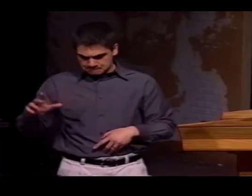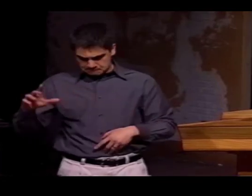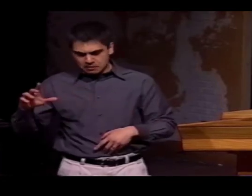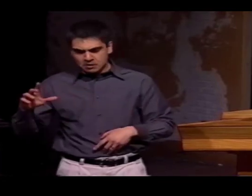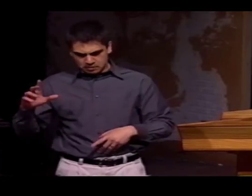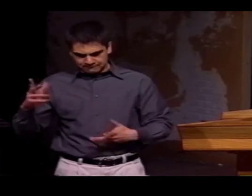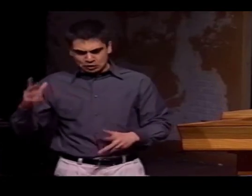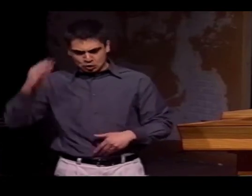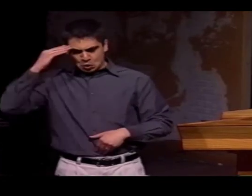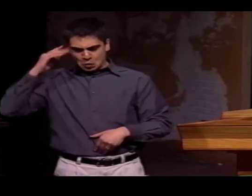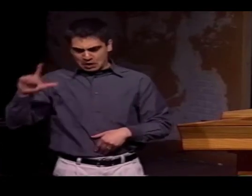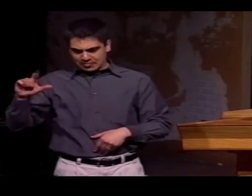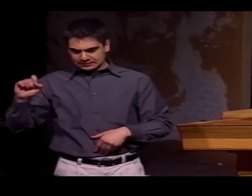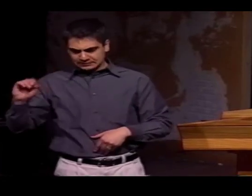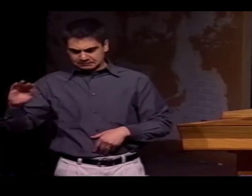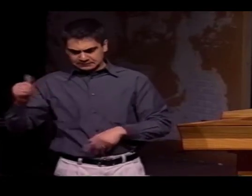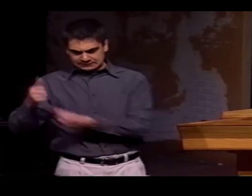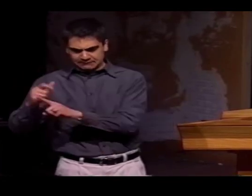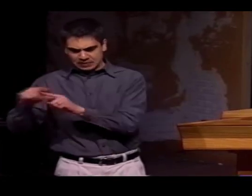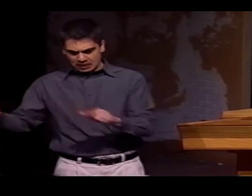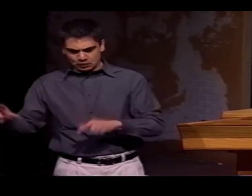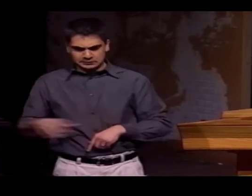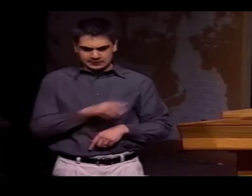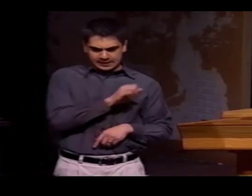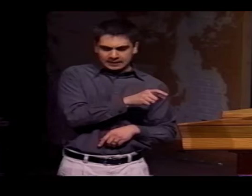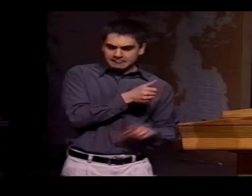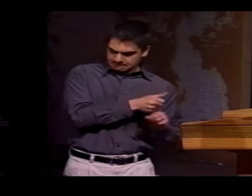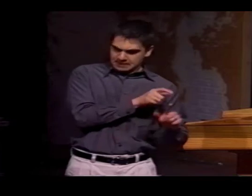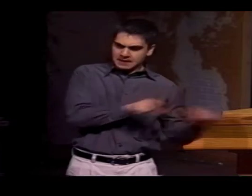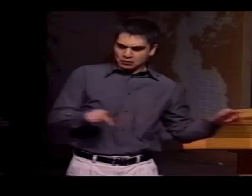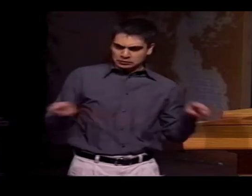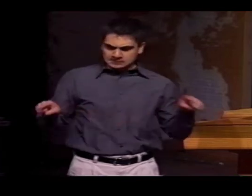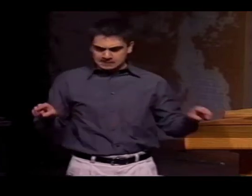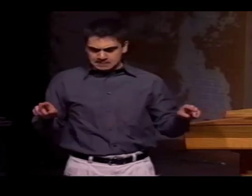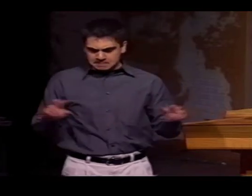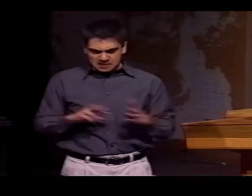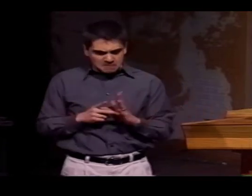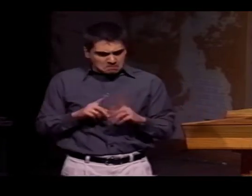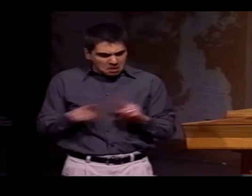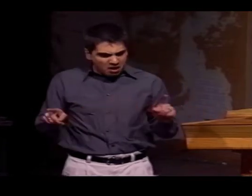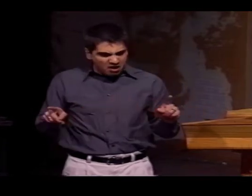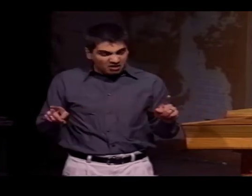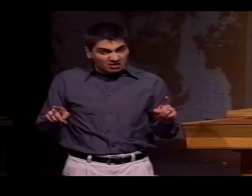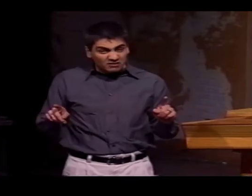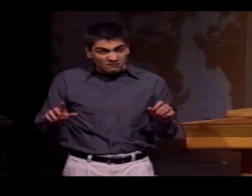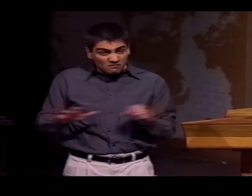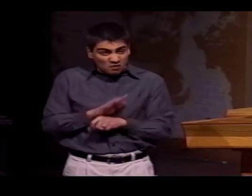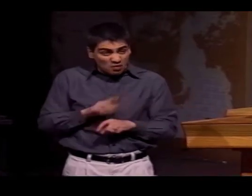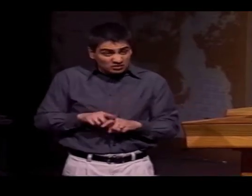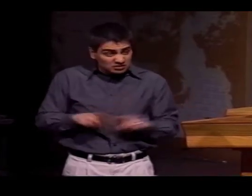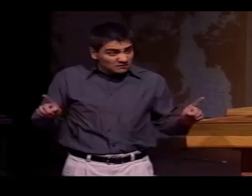WHICH MEANS THE SIGN ITSELF. SO, NOT ONLY ASL IS A LANGUAGE, WE KNOW THAT LSM IS A LANGUAGE.